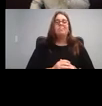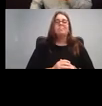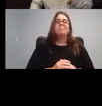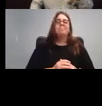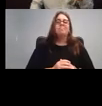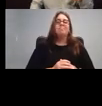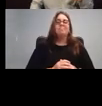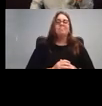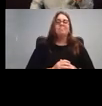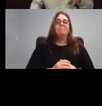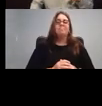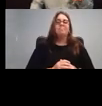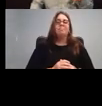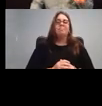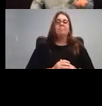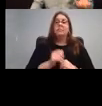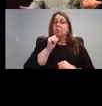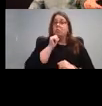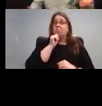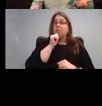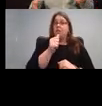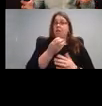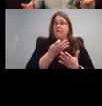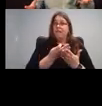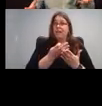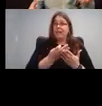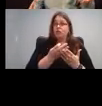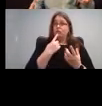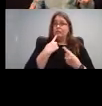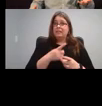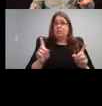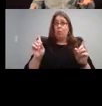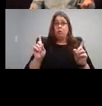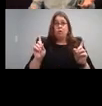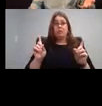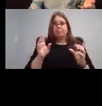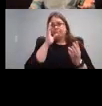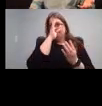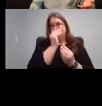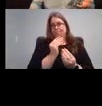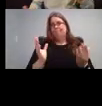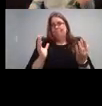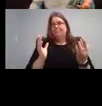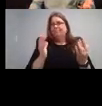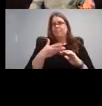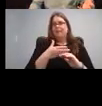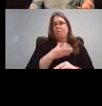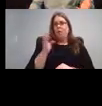So non financial disclosures, just the sorts of things are generally a good thing to share before a presentation. I am a